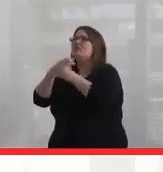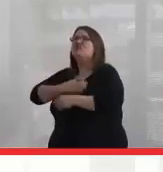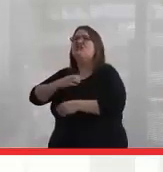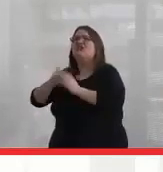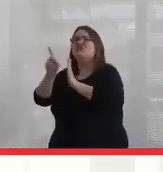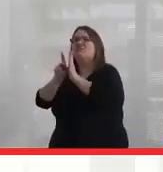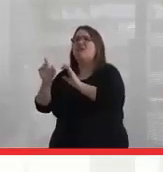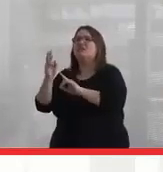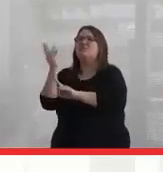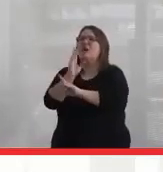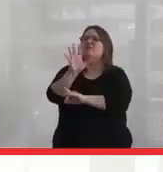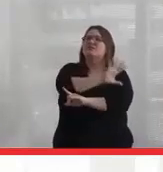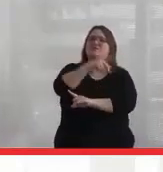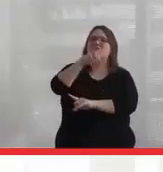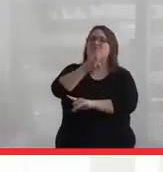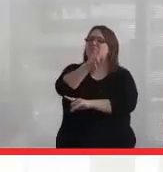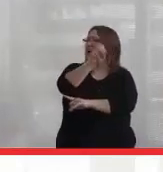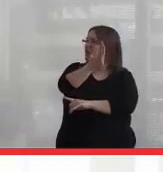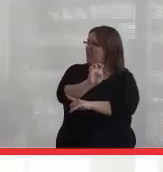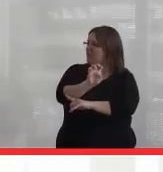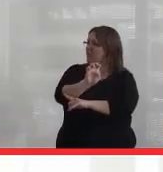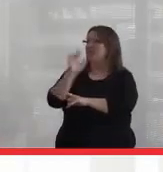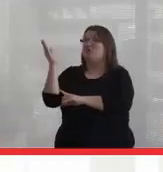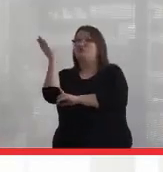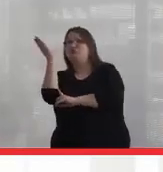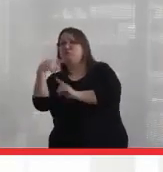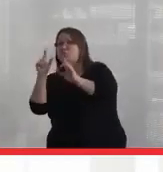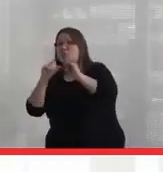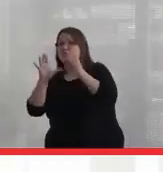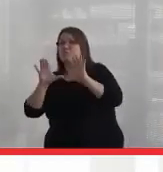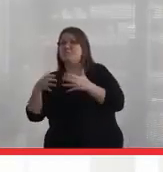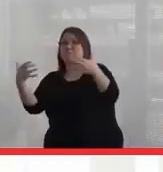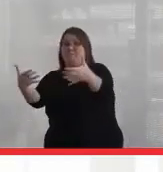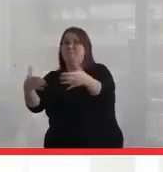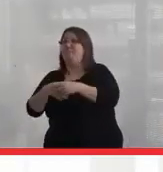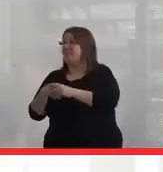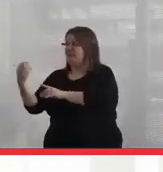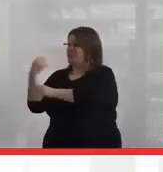in the prairies. And he presented to a group there, and he was telling me the story.